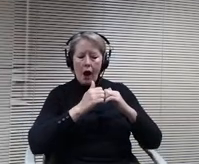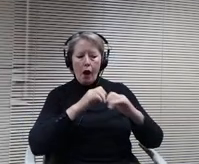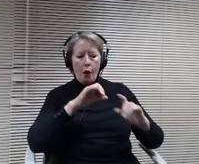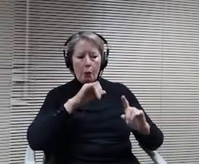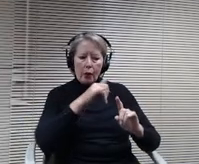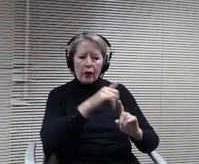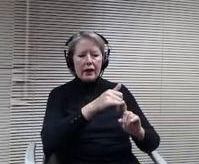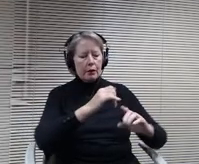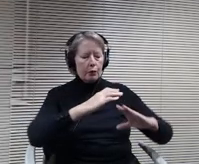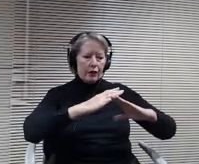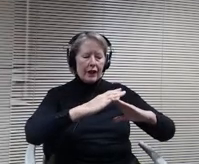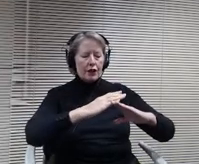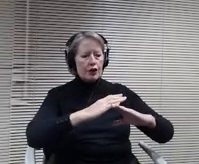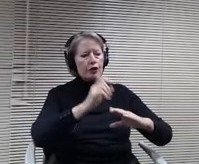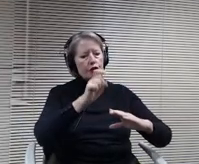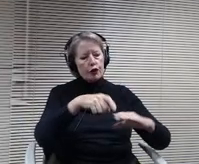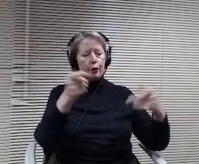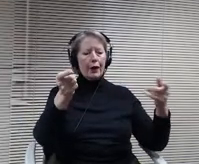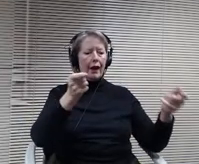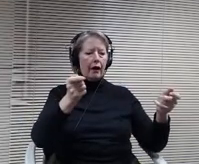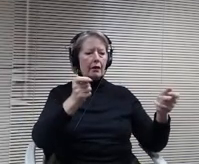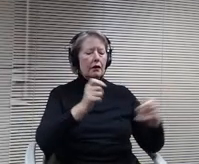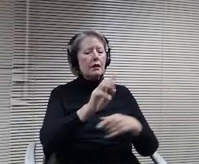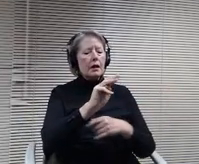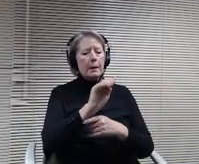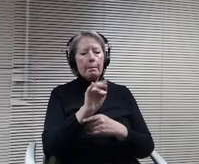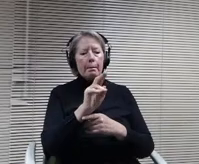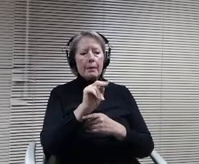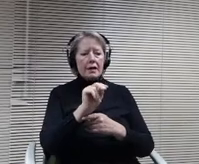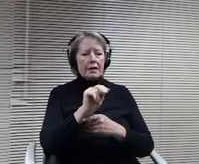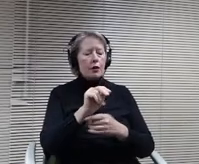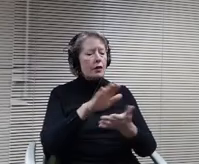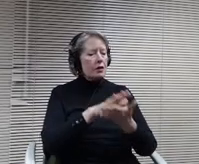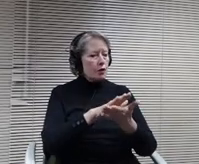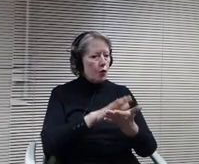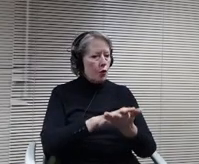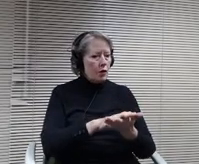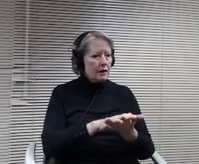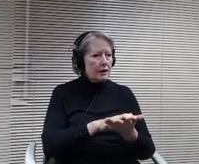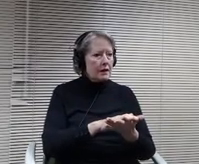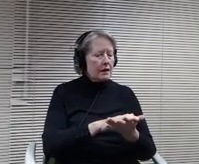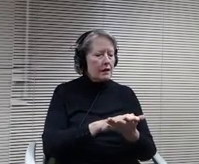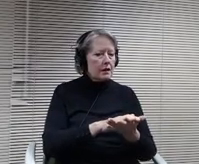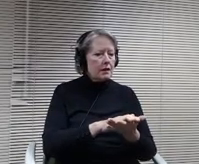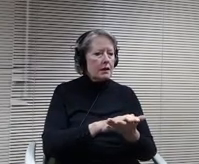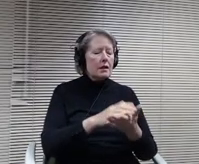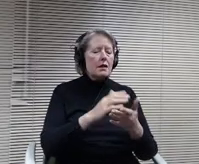and. So much of the. Policy was written, of course, by attorneys to make